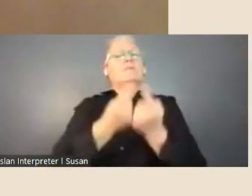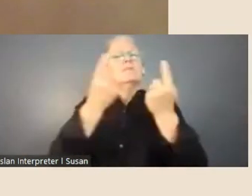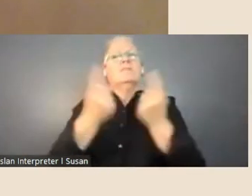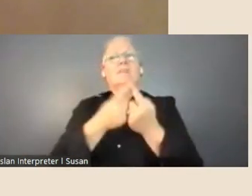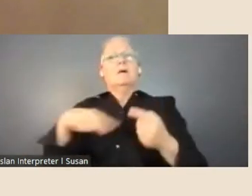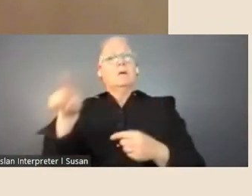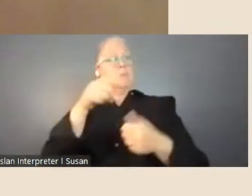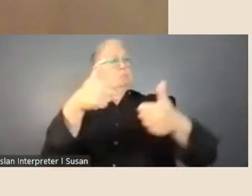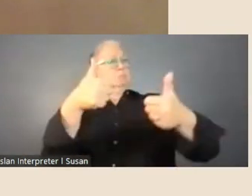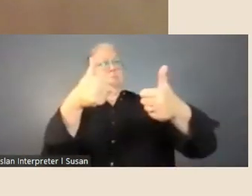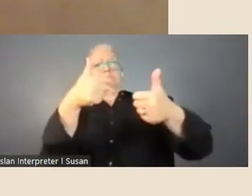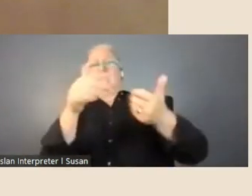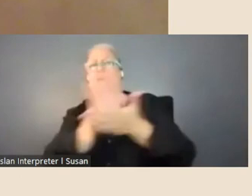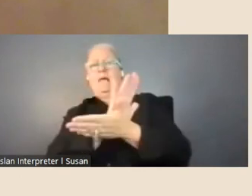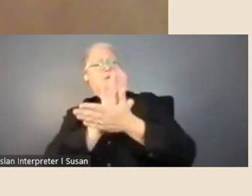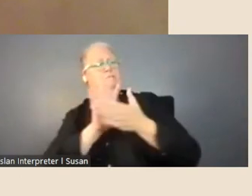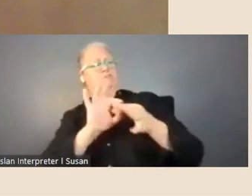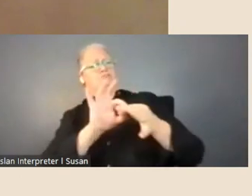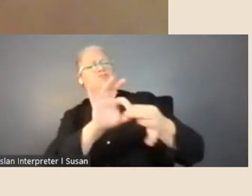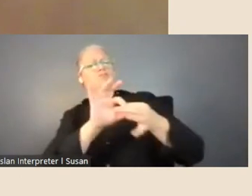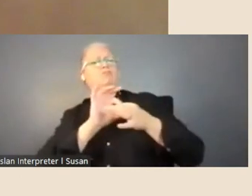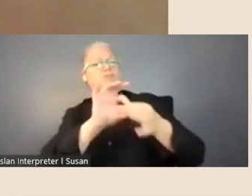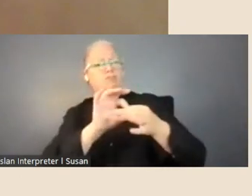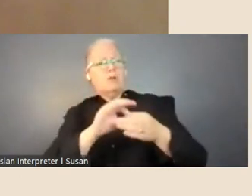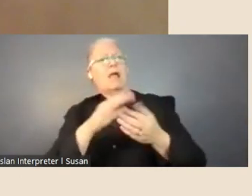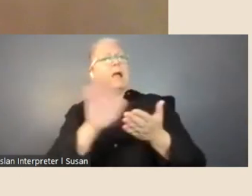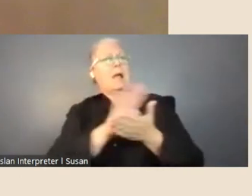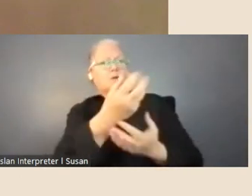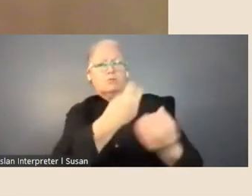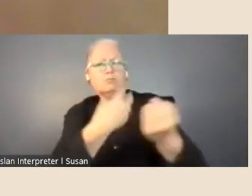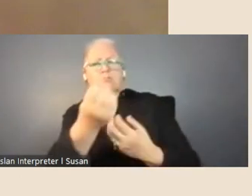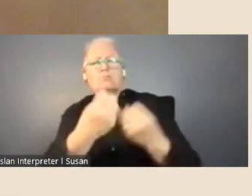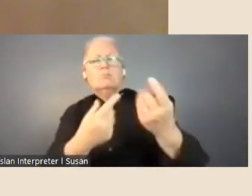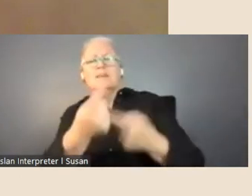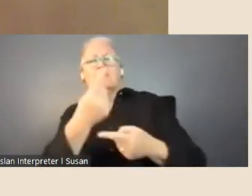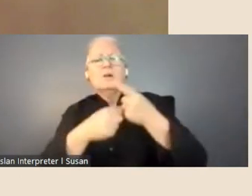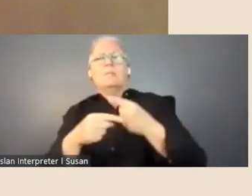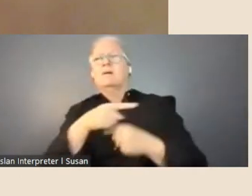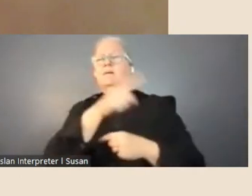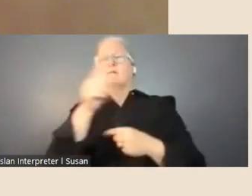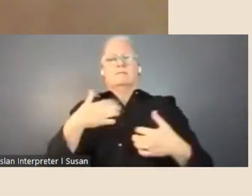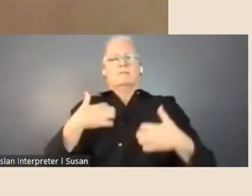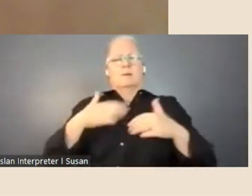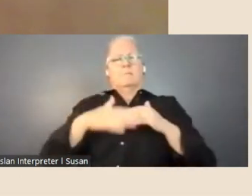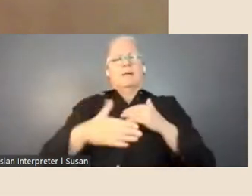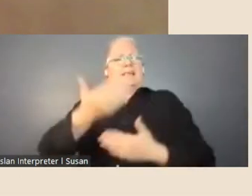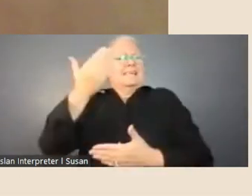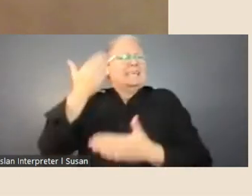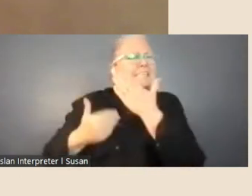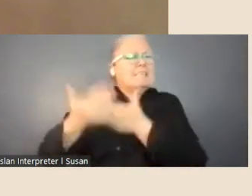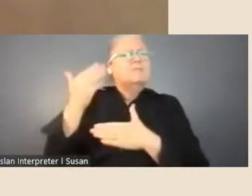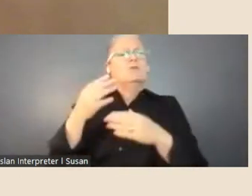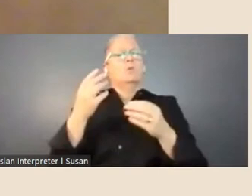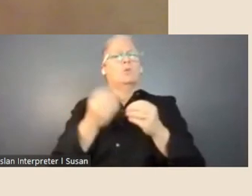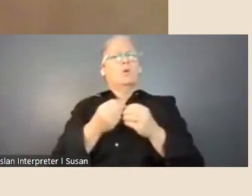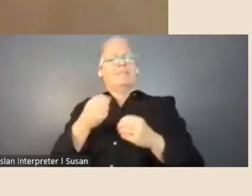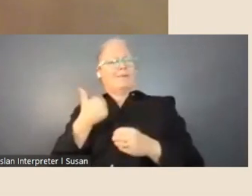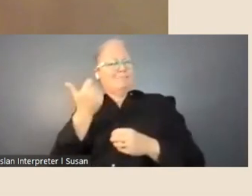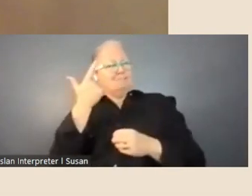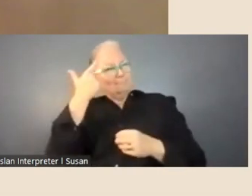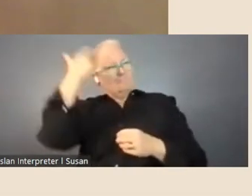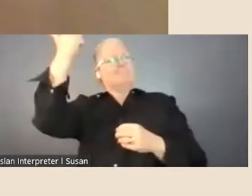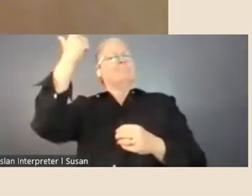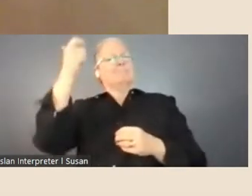that, that excitement about history and creativity and the project I was doing was, it just